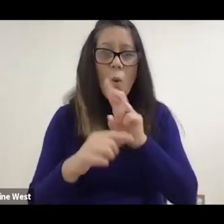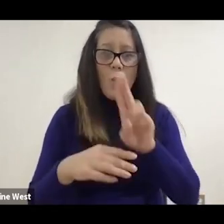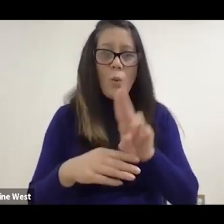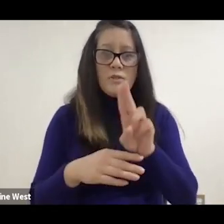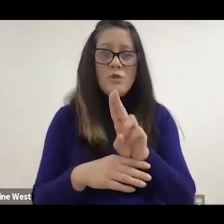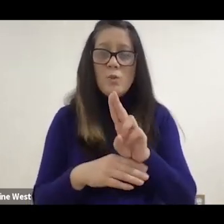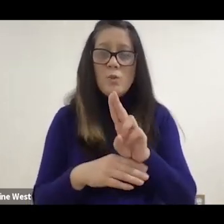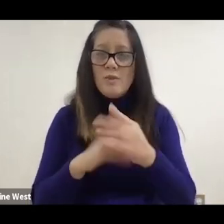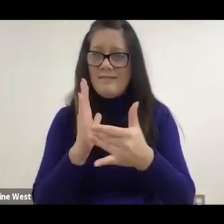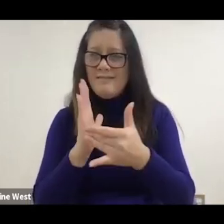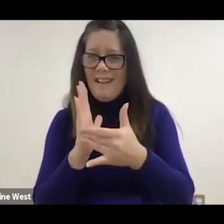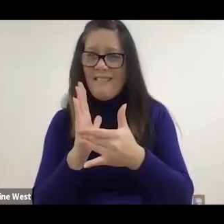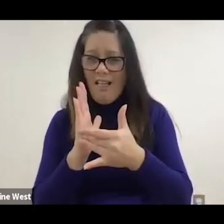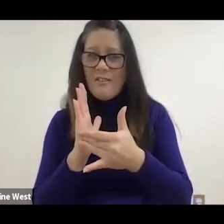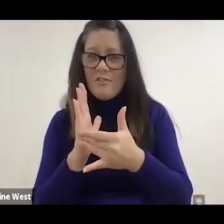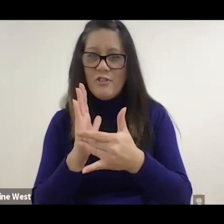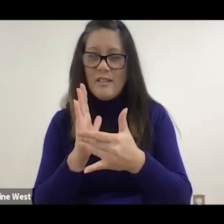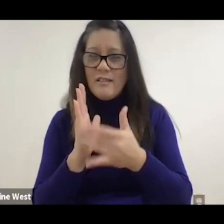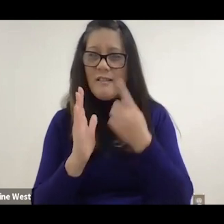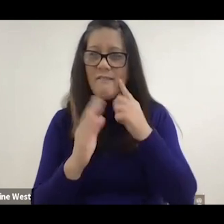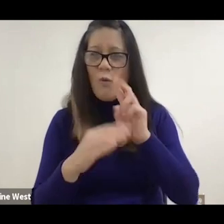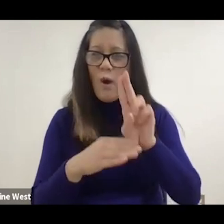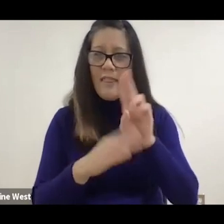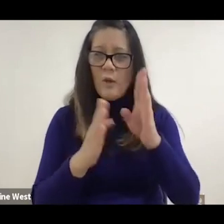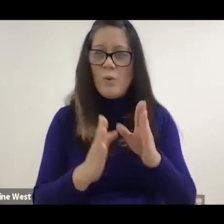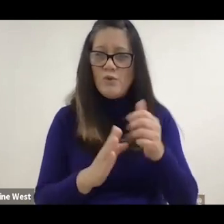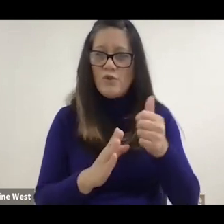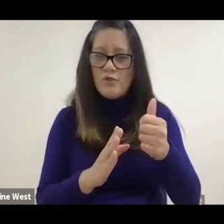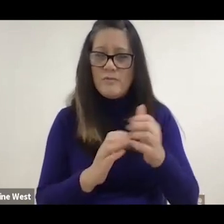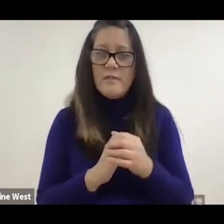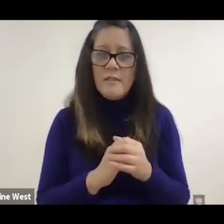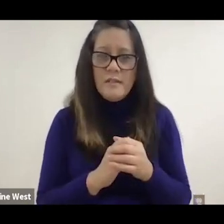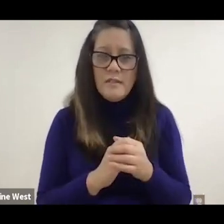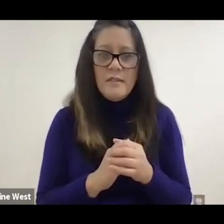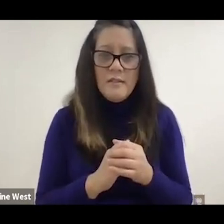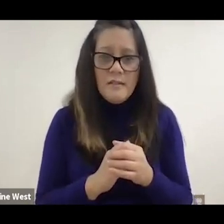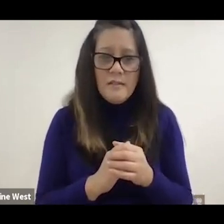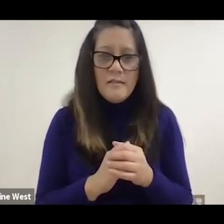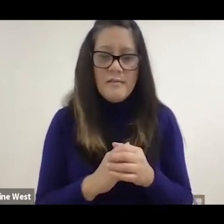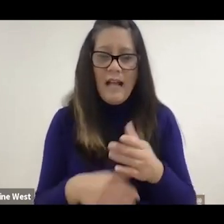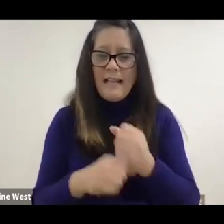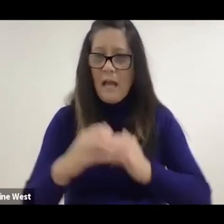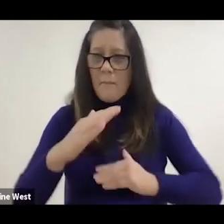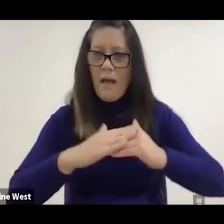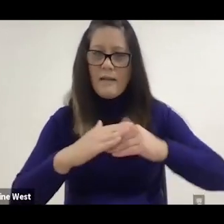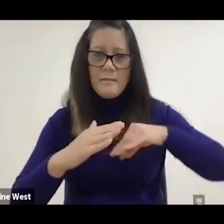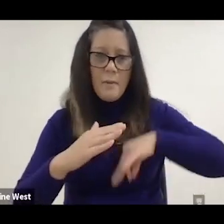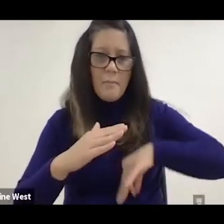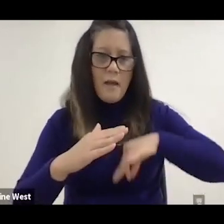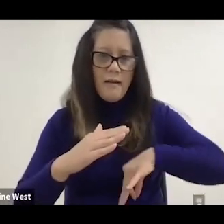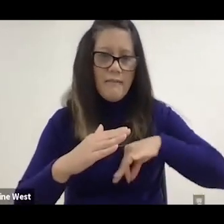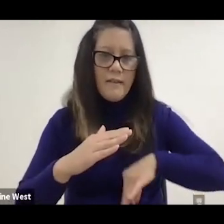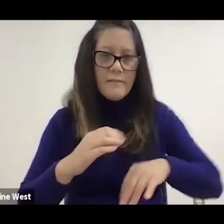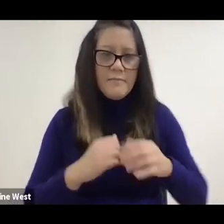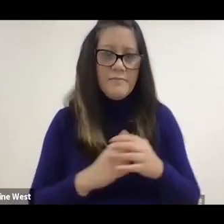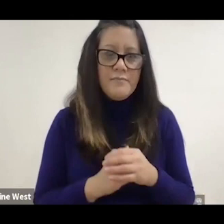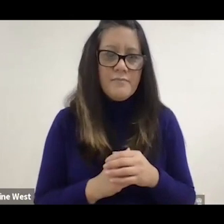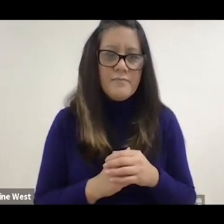with the user to help the user. get the maximum benefit from the technology they were using.